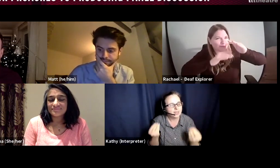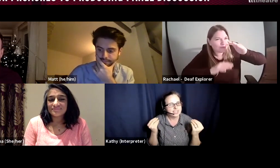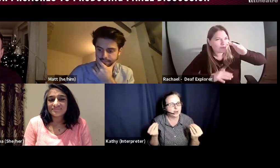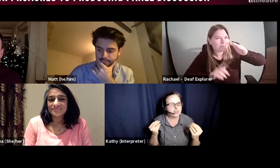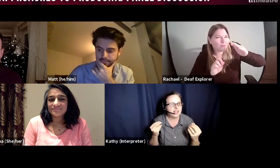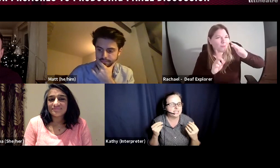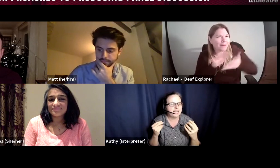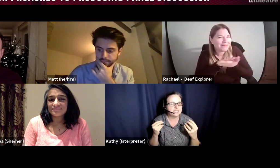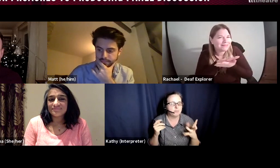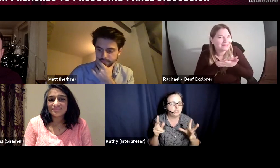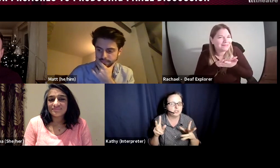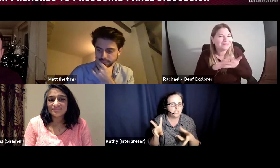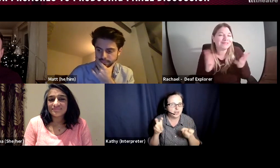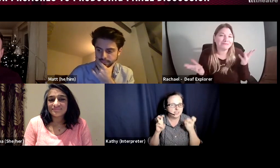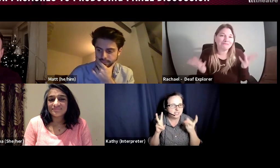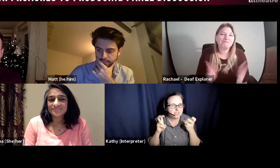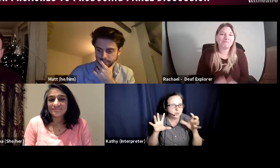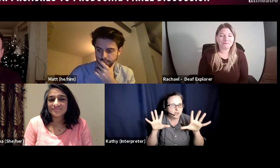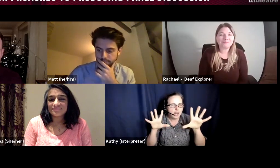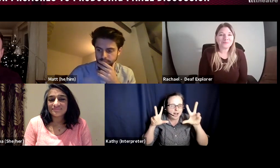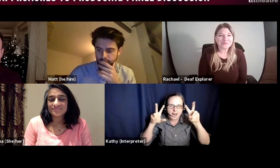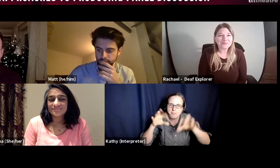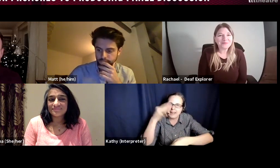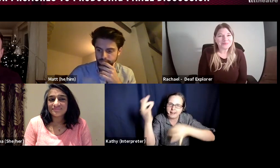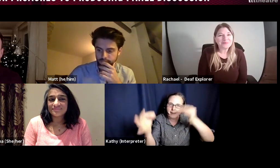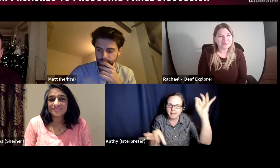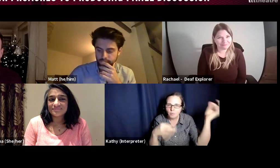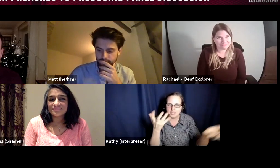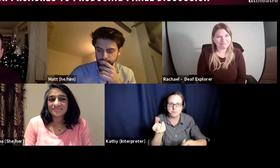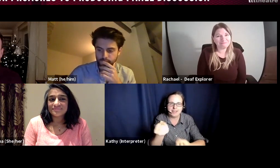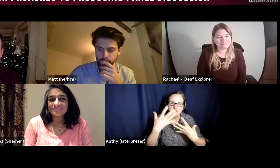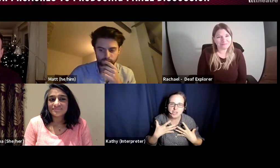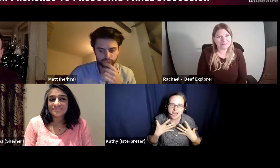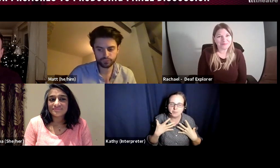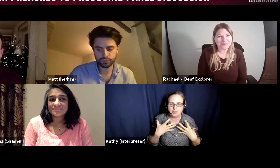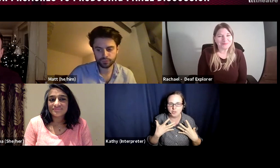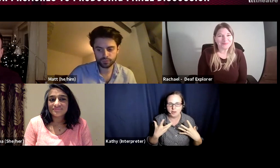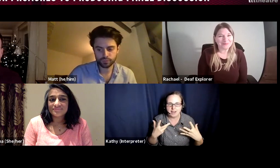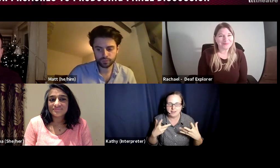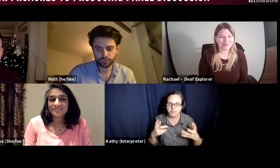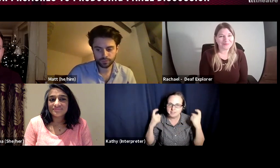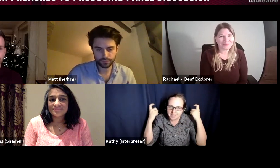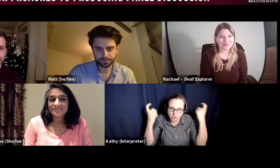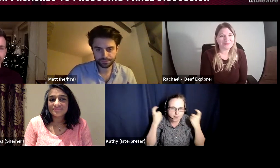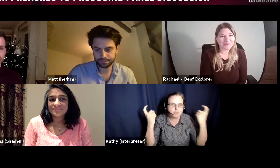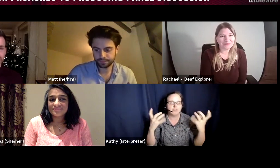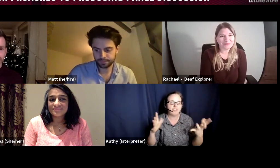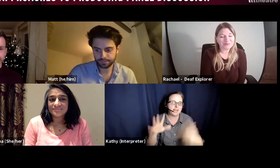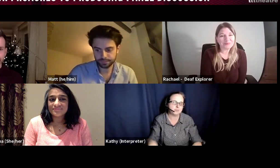so as a producer you need to unpick what's been shared with you and take time to reflect before